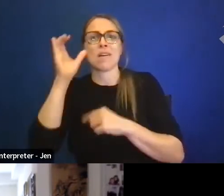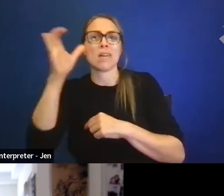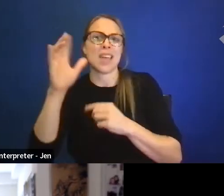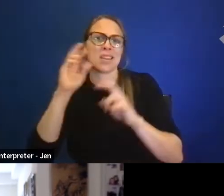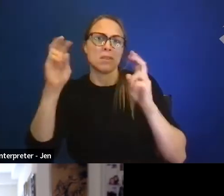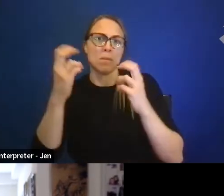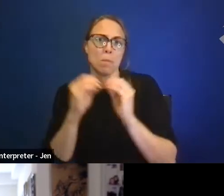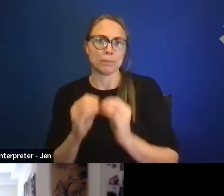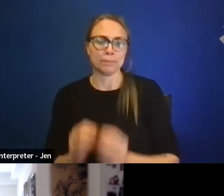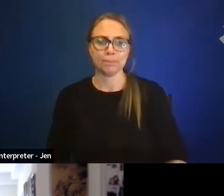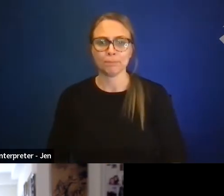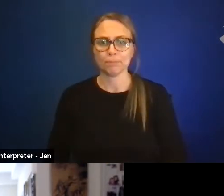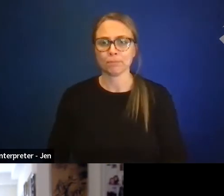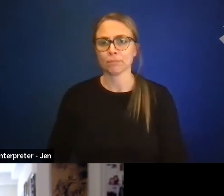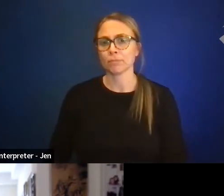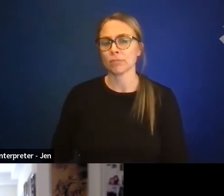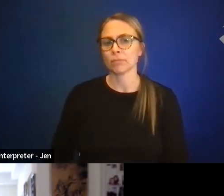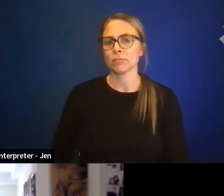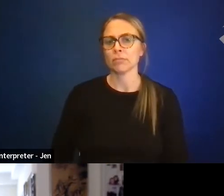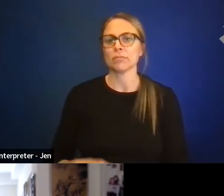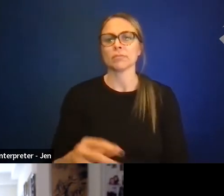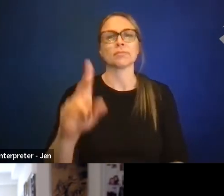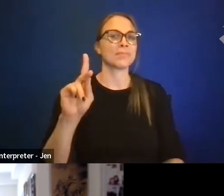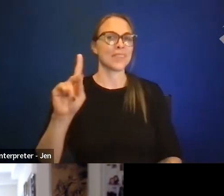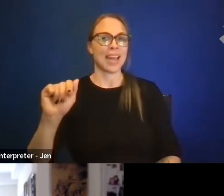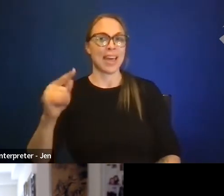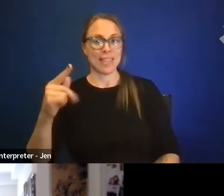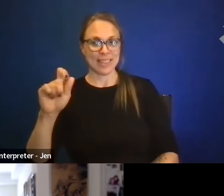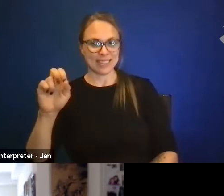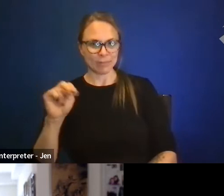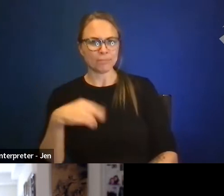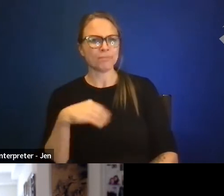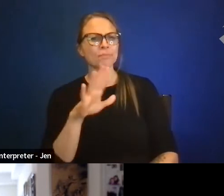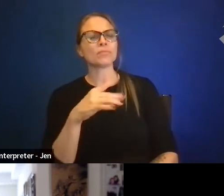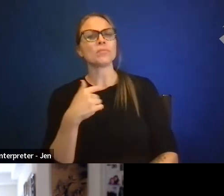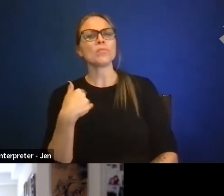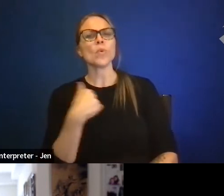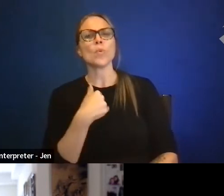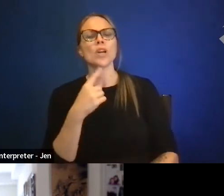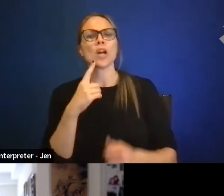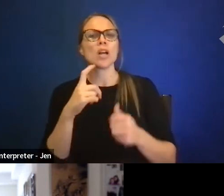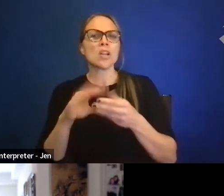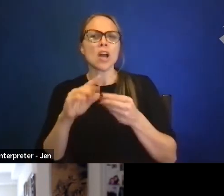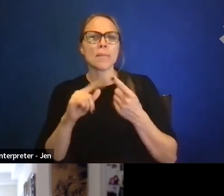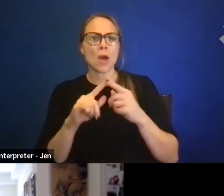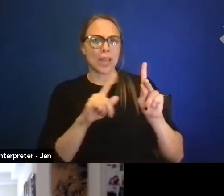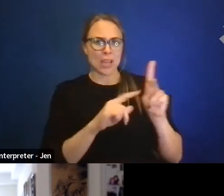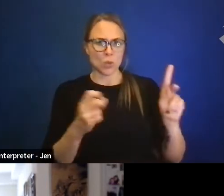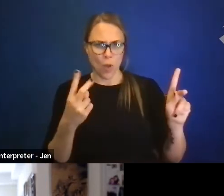And you know, we've been kind of implying, or people might infer, we're primarily talking right now about K through 12. Do you think,